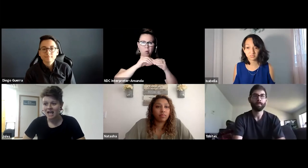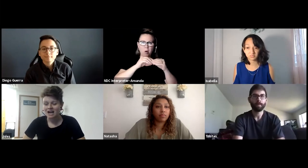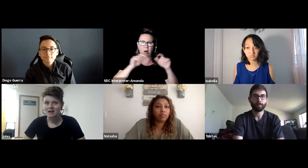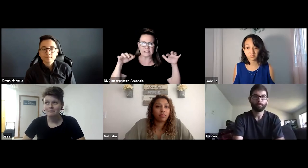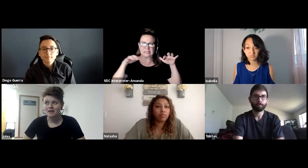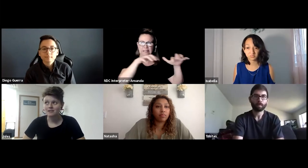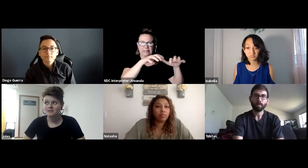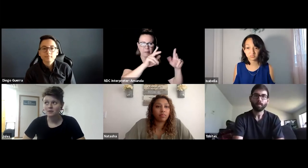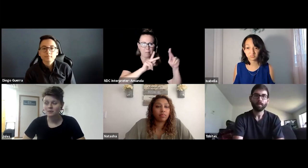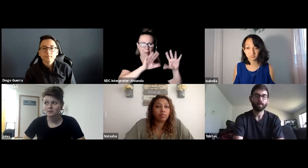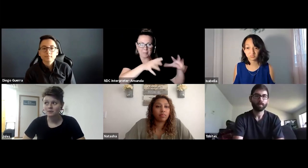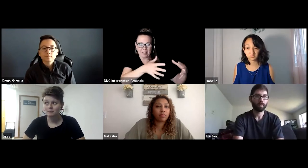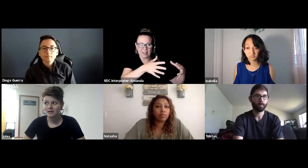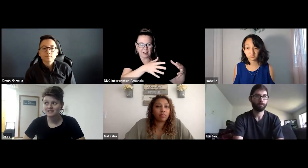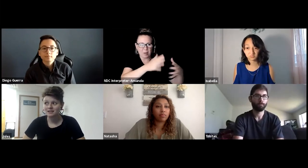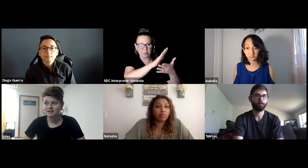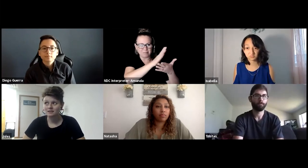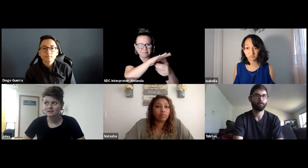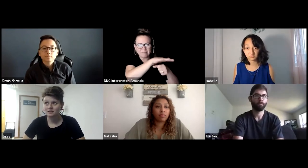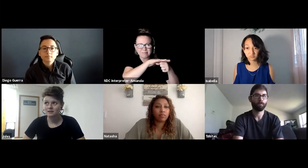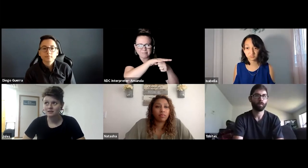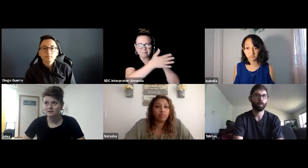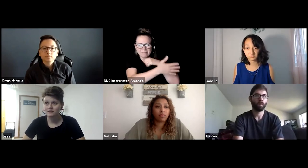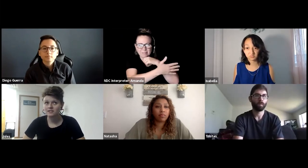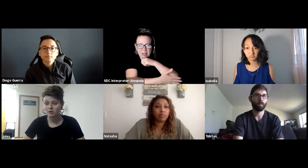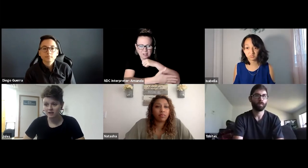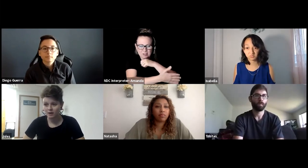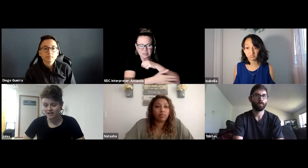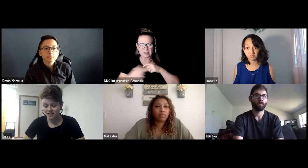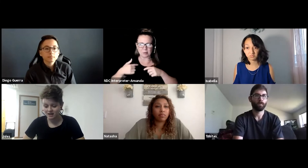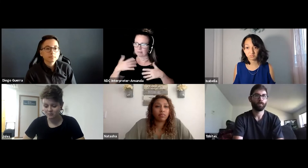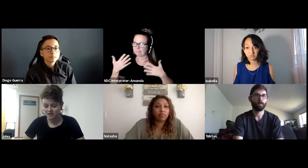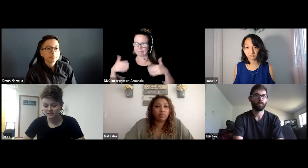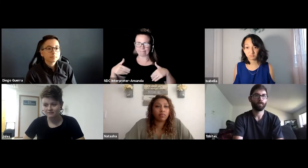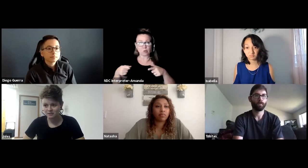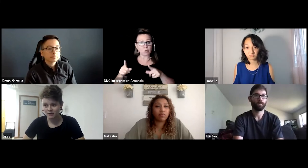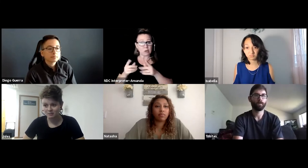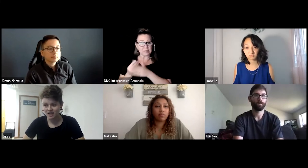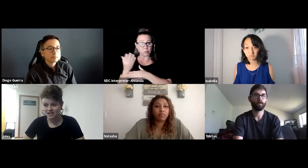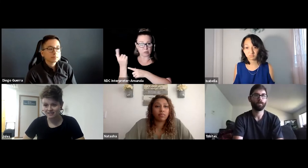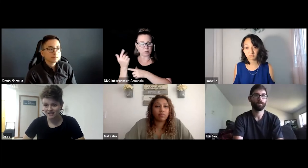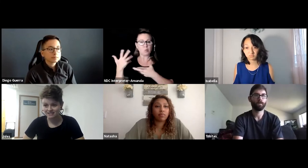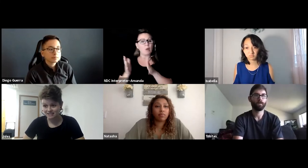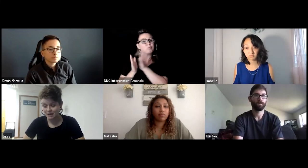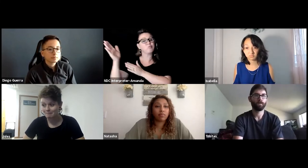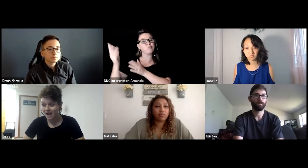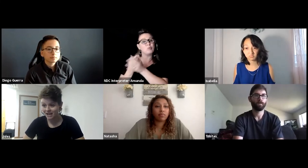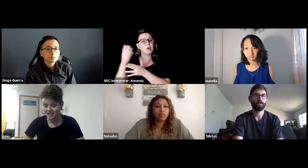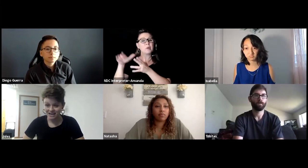And so basically the spring of when it hit, we had left for spring break and didn't come back